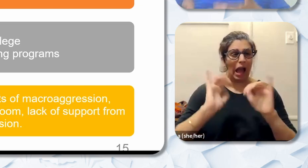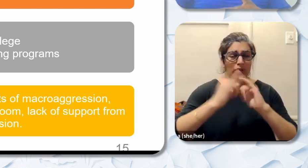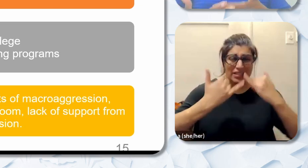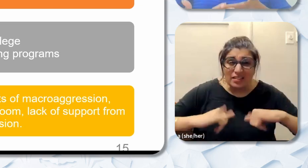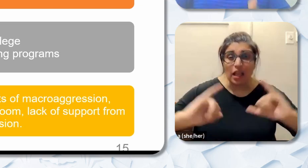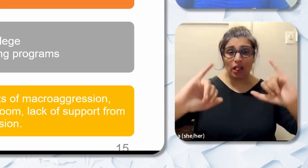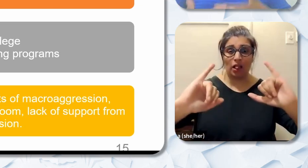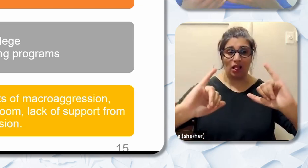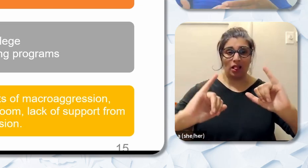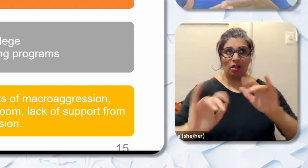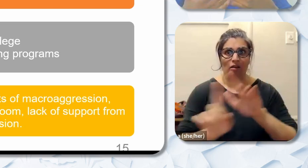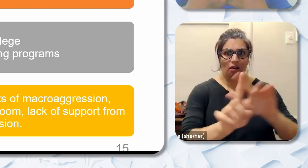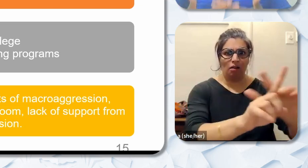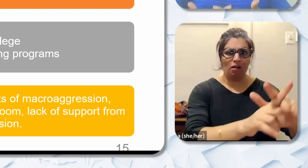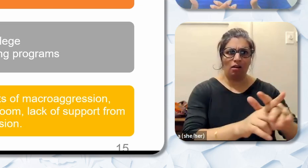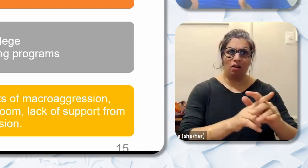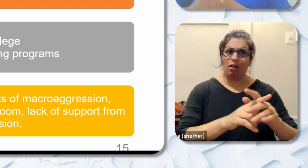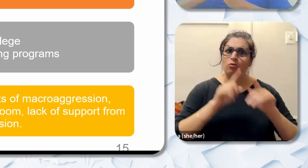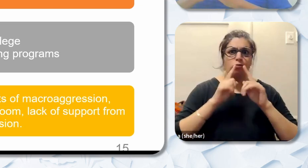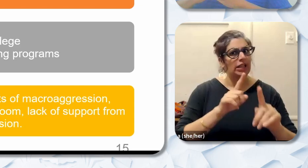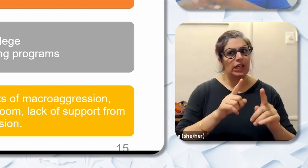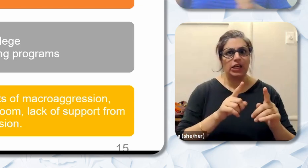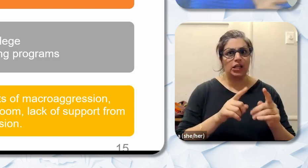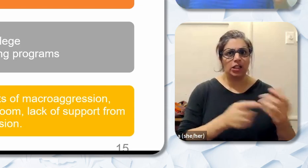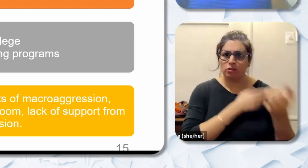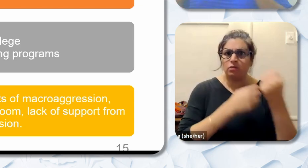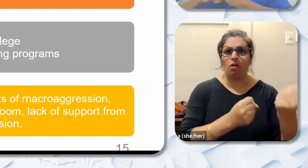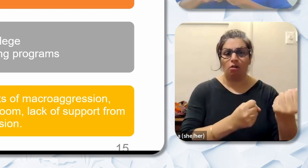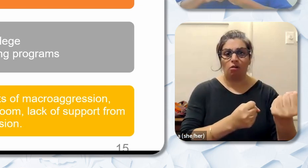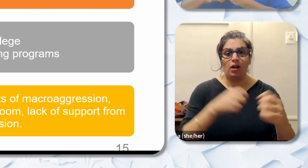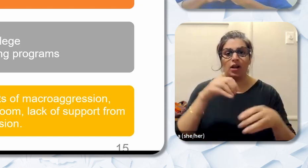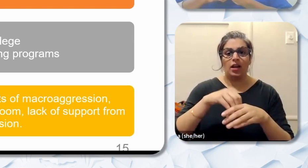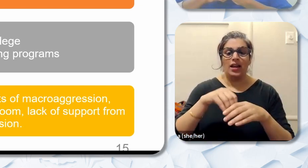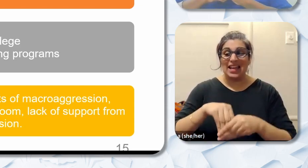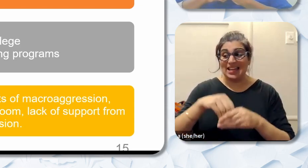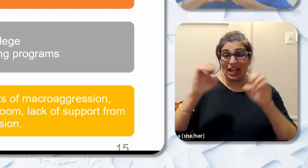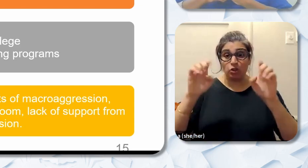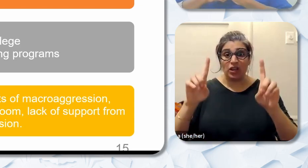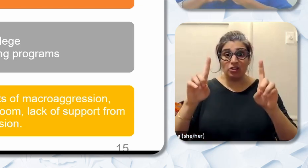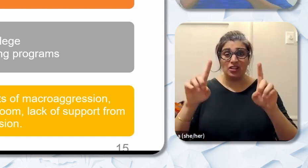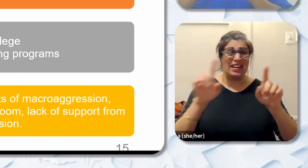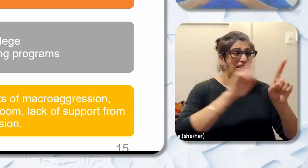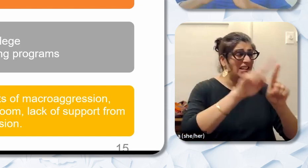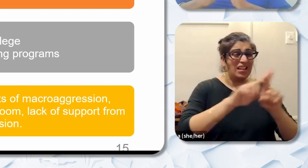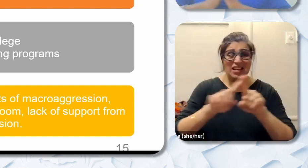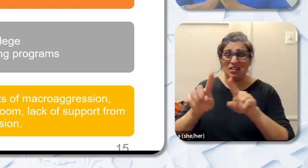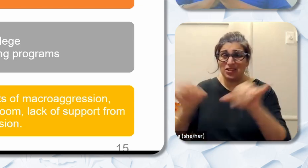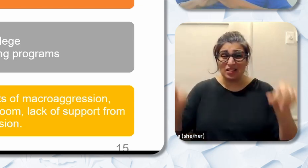thr in and thriving today in education across multiple systems? Let's kind of think about